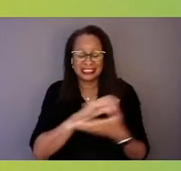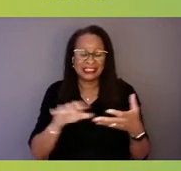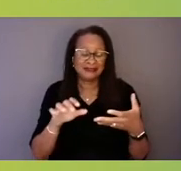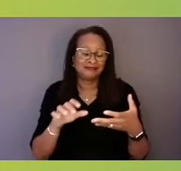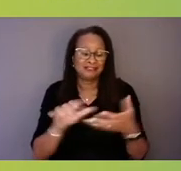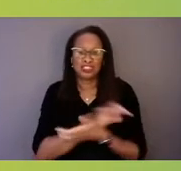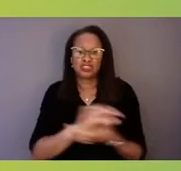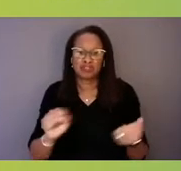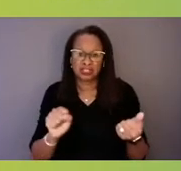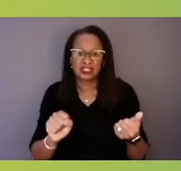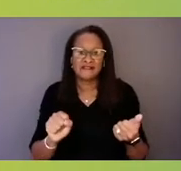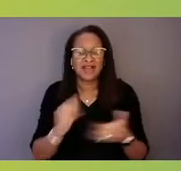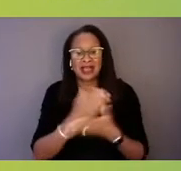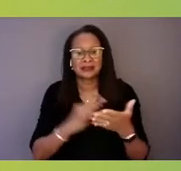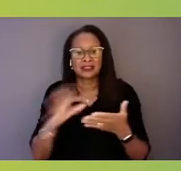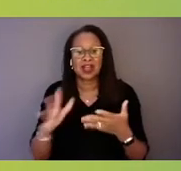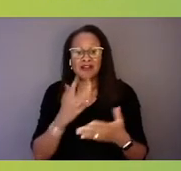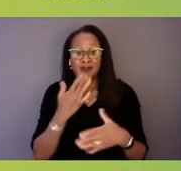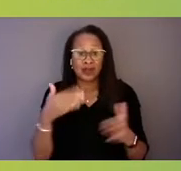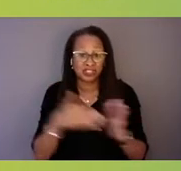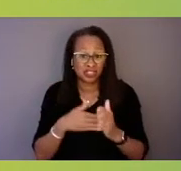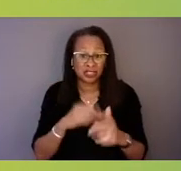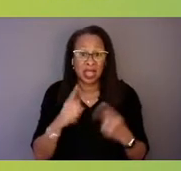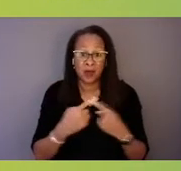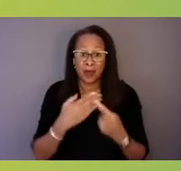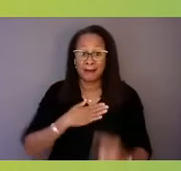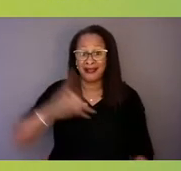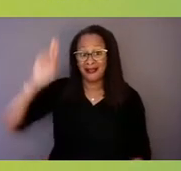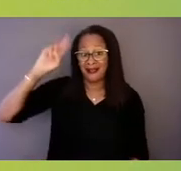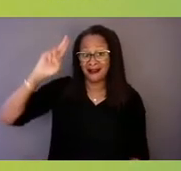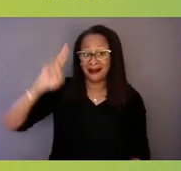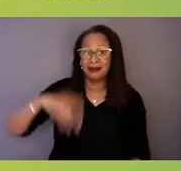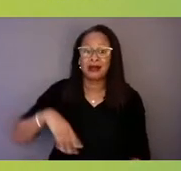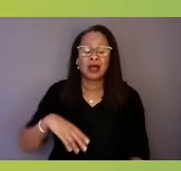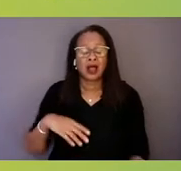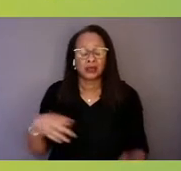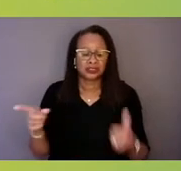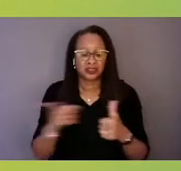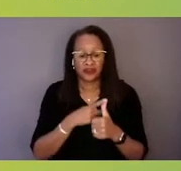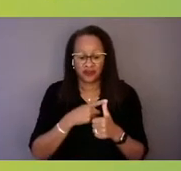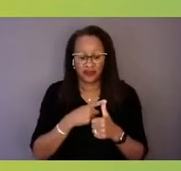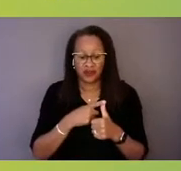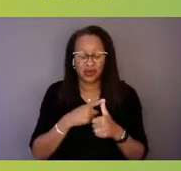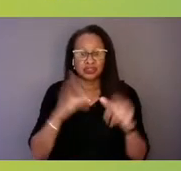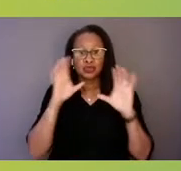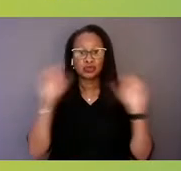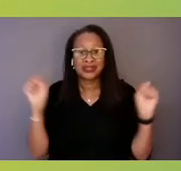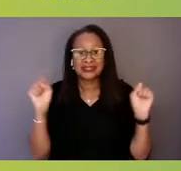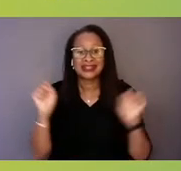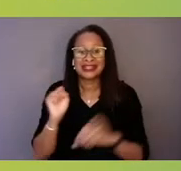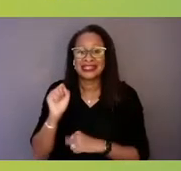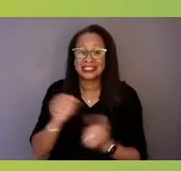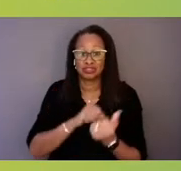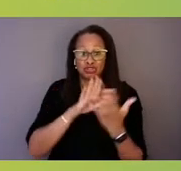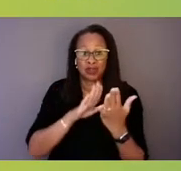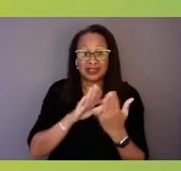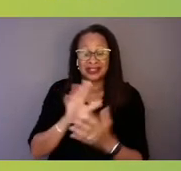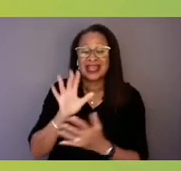And when my uncle was the first president to address civil rights as a moral issue of his time, people were impervious to it